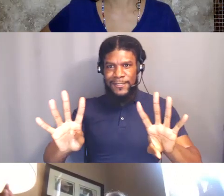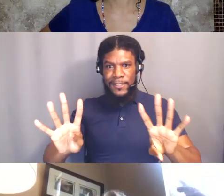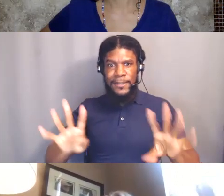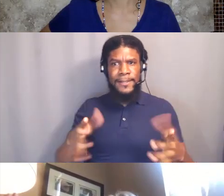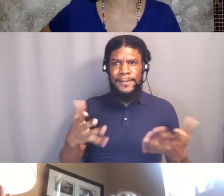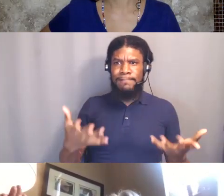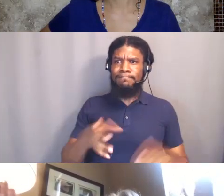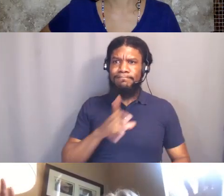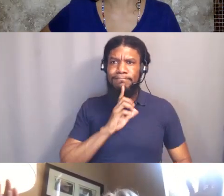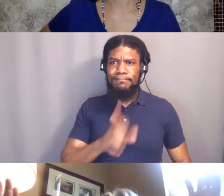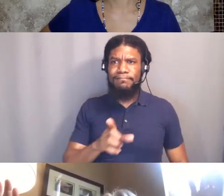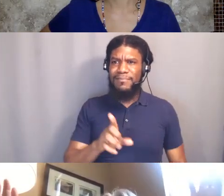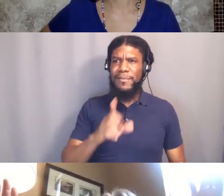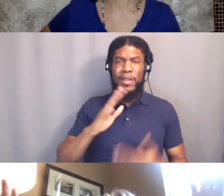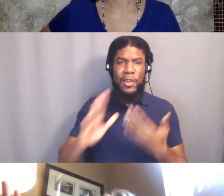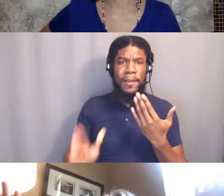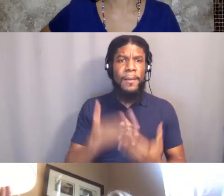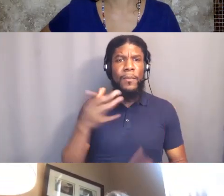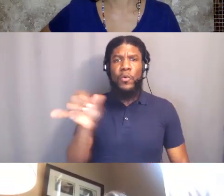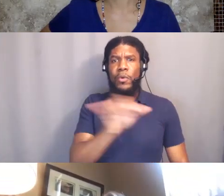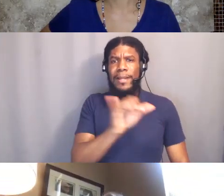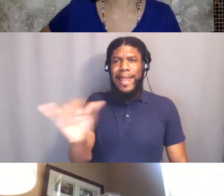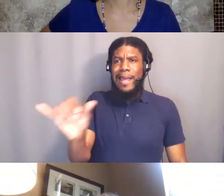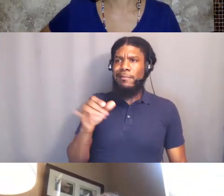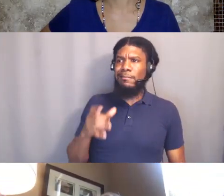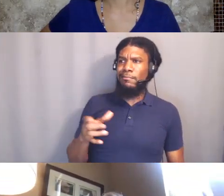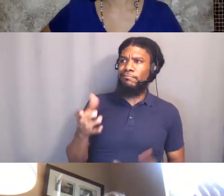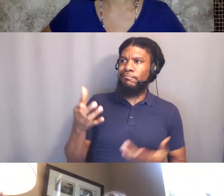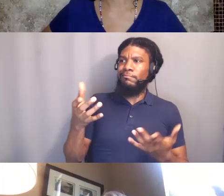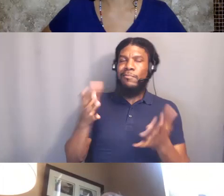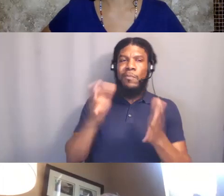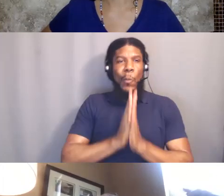evangelical type of prayer saying with hands in the air